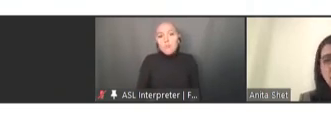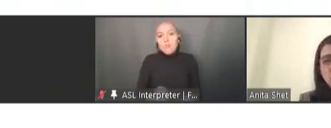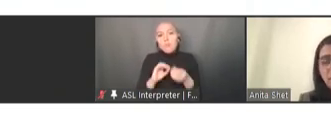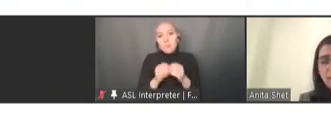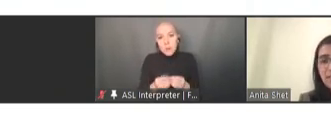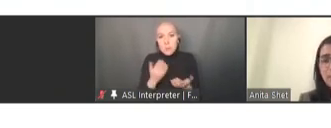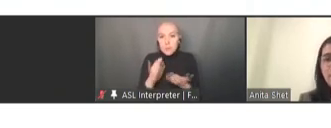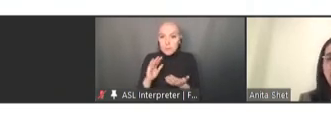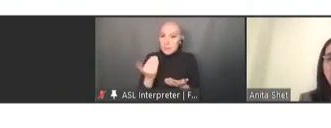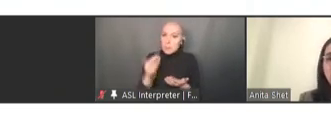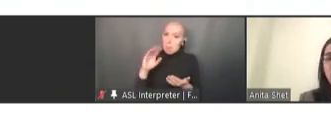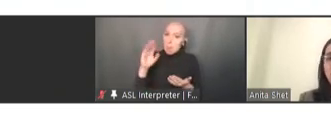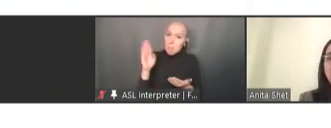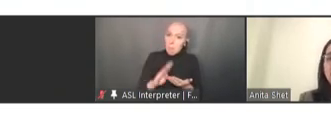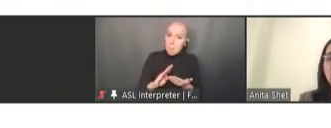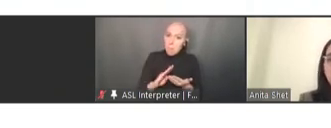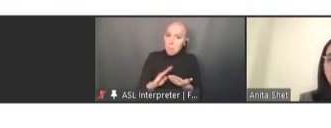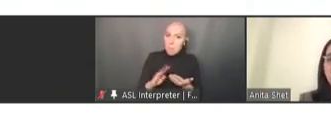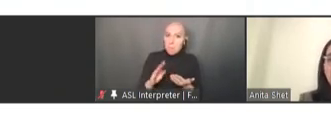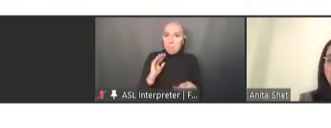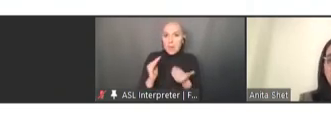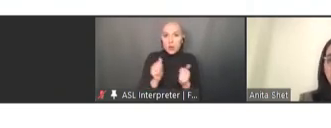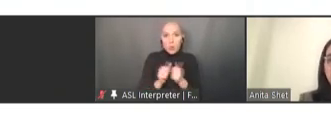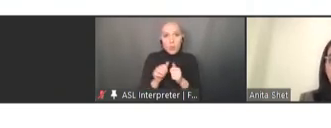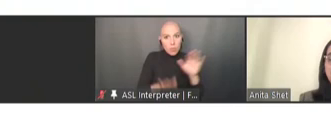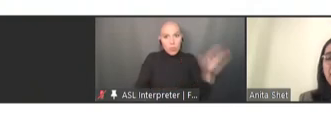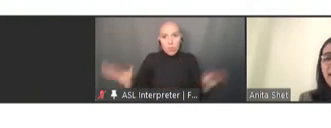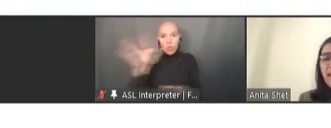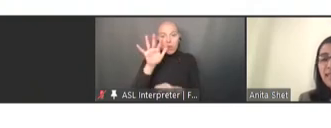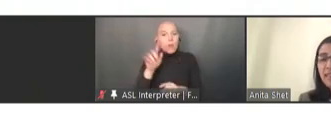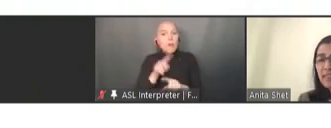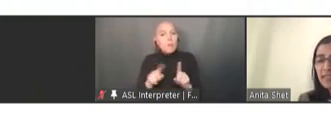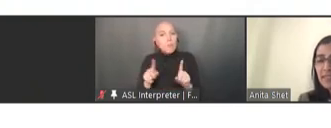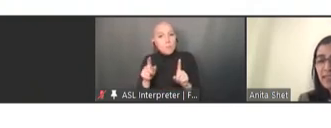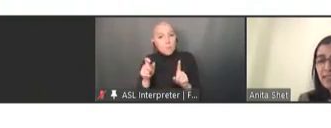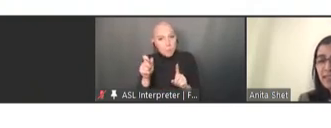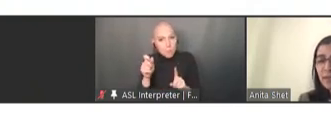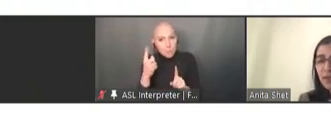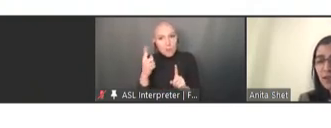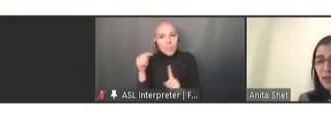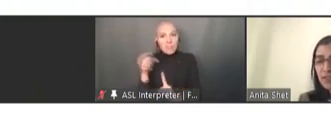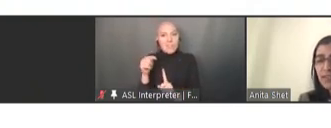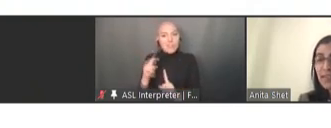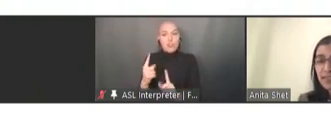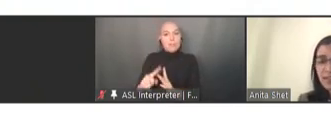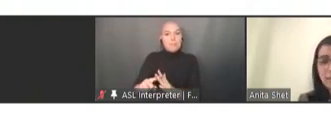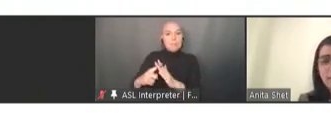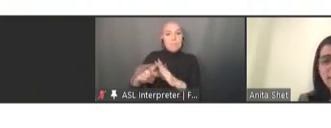of things, but they are really the tip of the iceberg, and this is because -- next slide please.